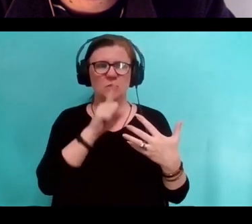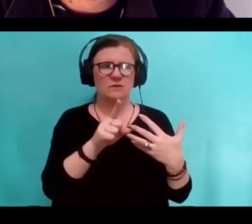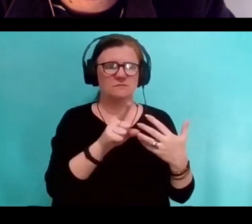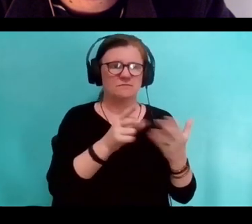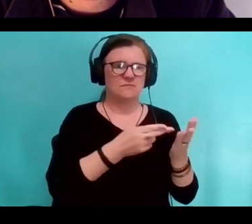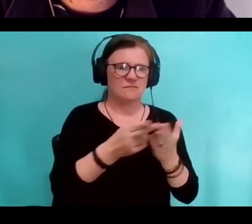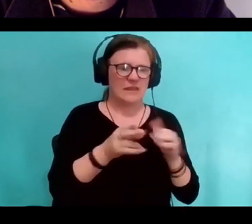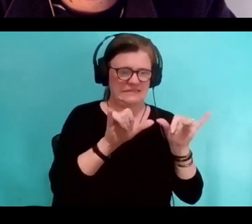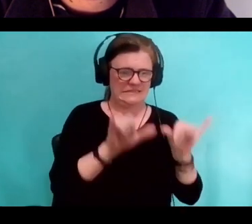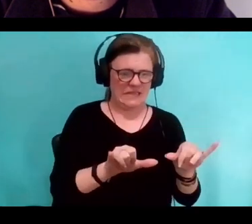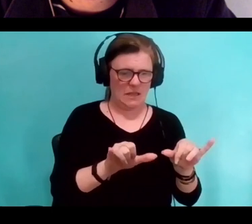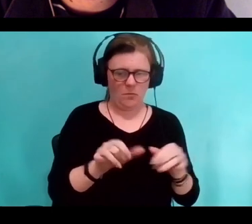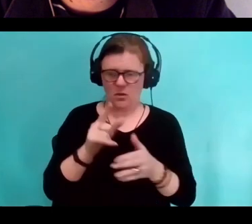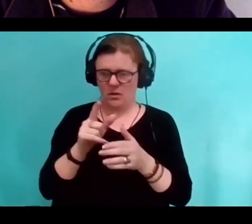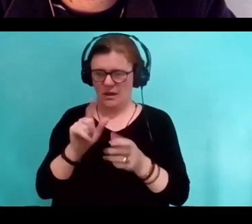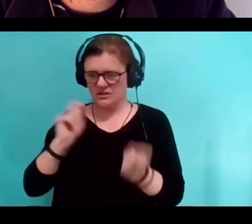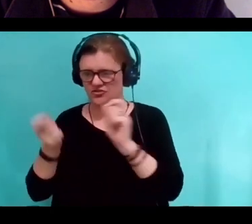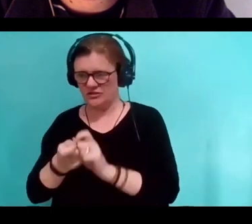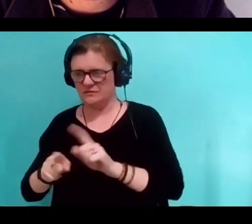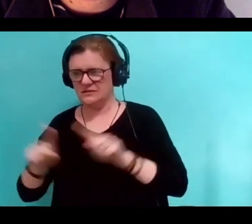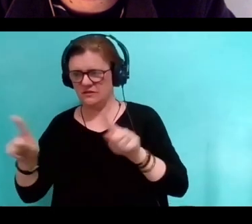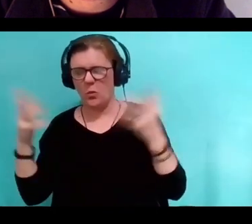'Cause I think I had mentioned that when I started